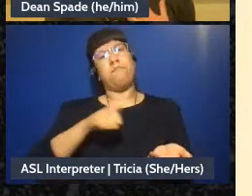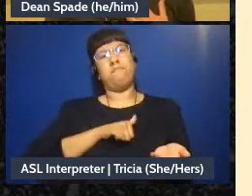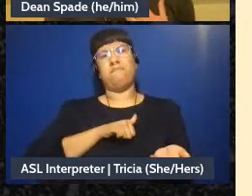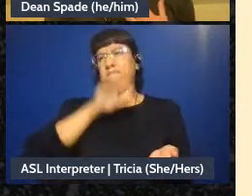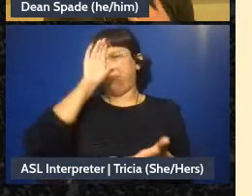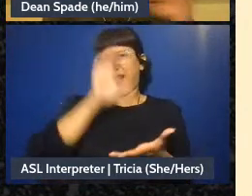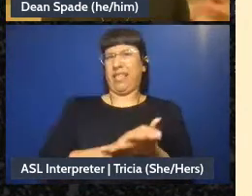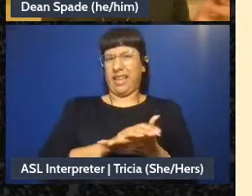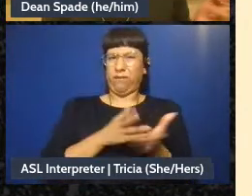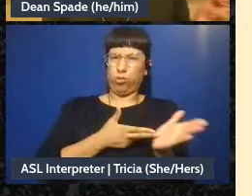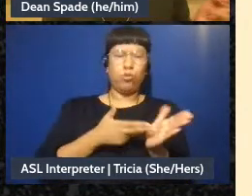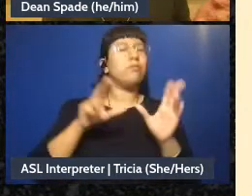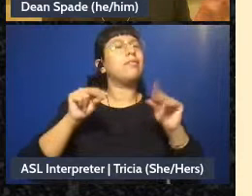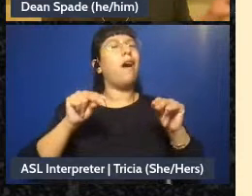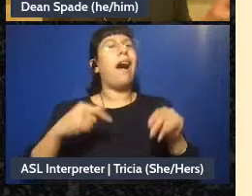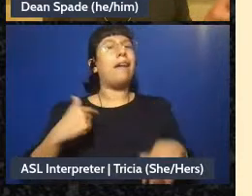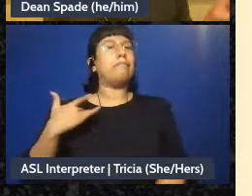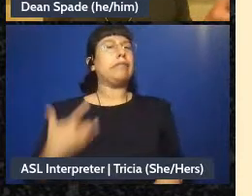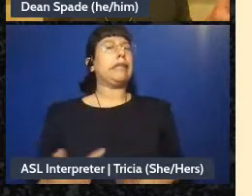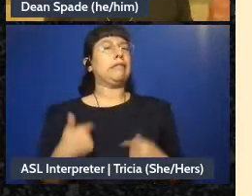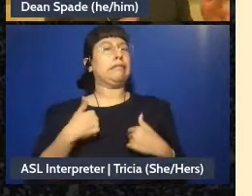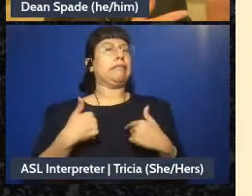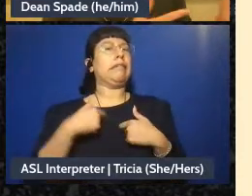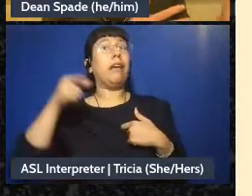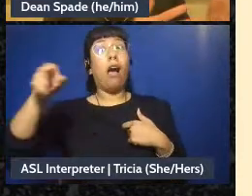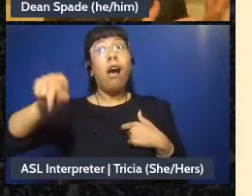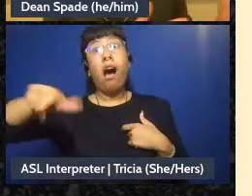a tendency I'm gonna listen to her she has the other tendency.” Probably the truth is somewhere